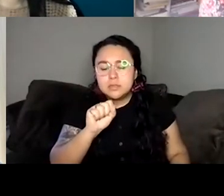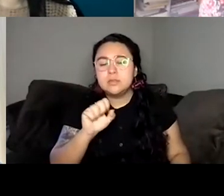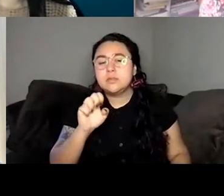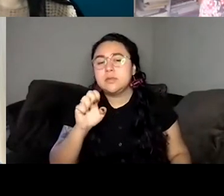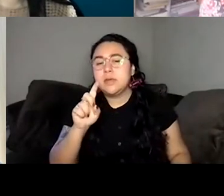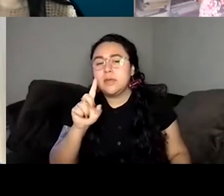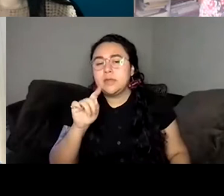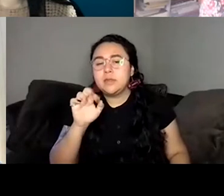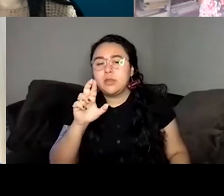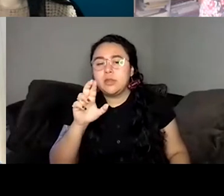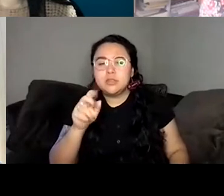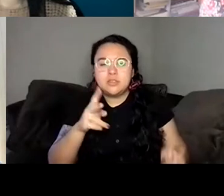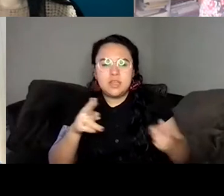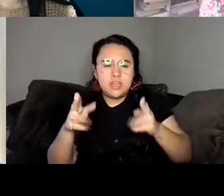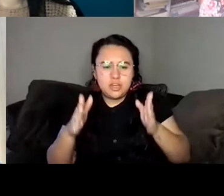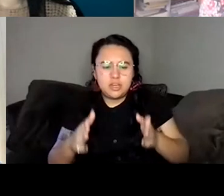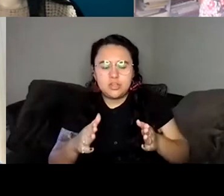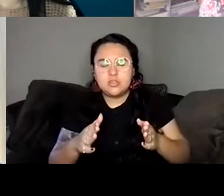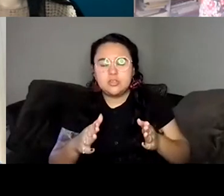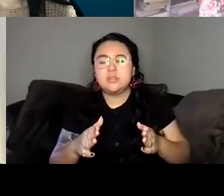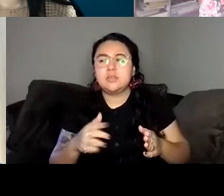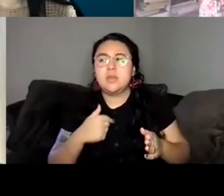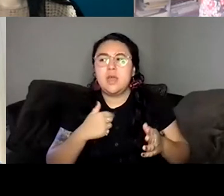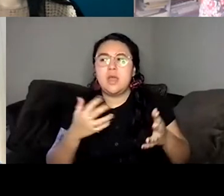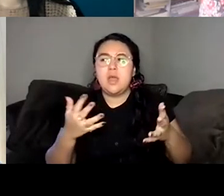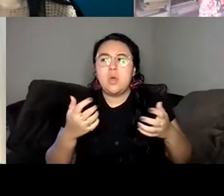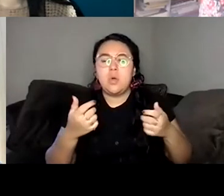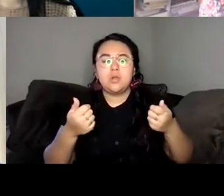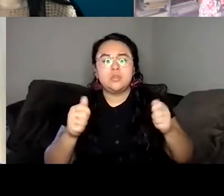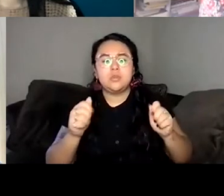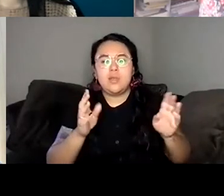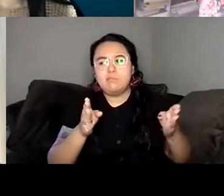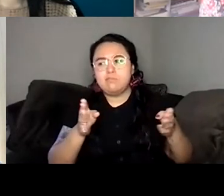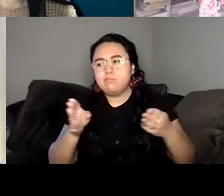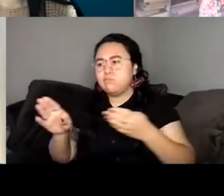want to, you know, try and make this book into something that someone would want to